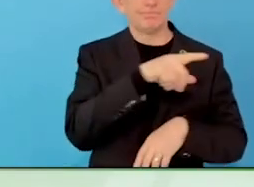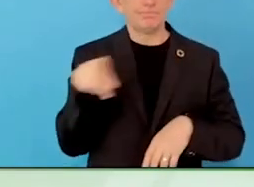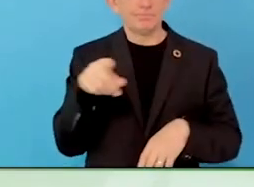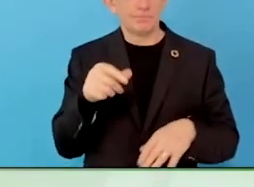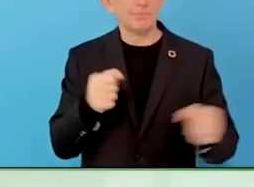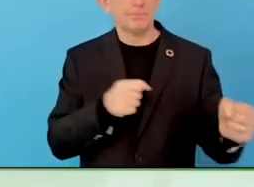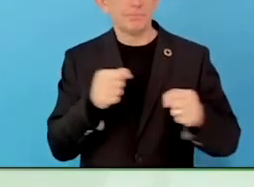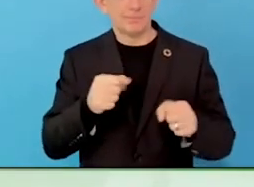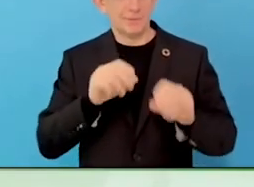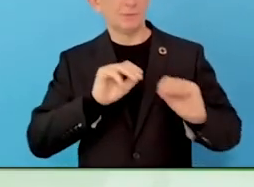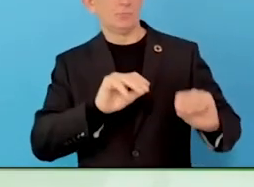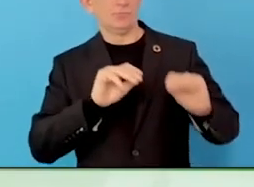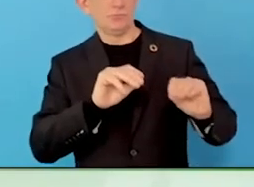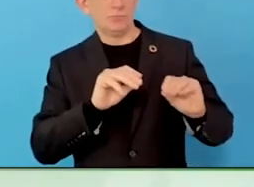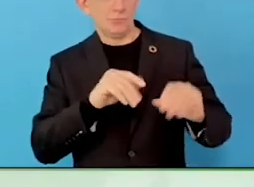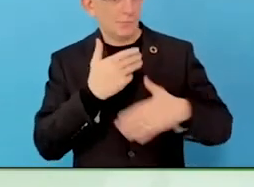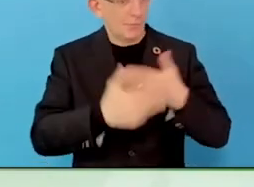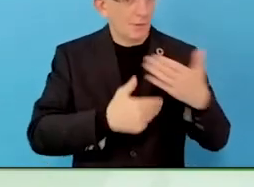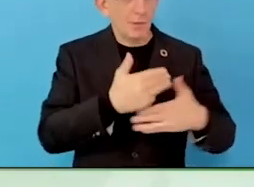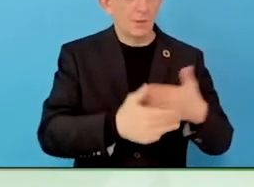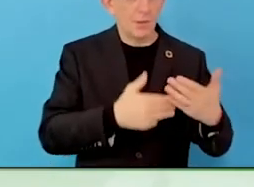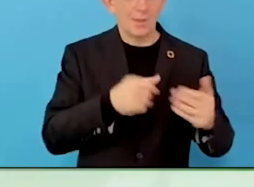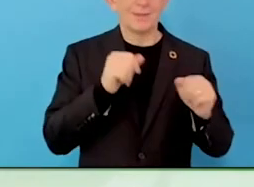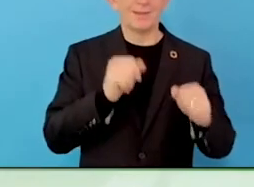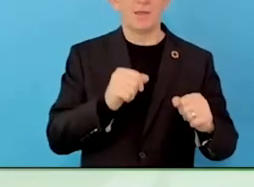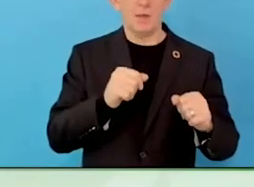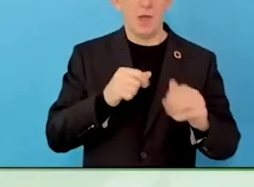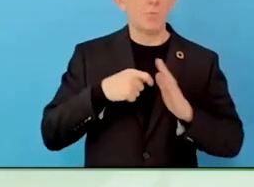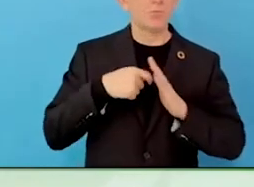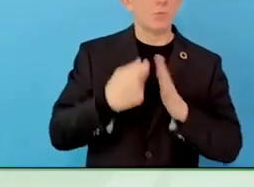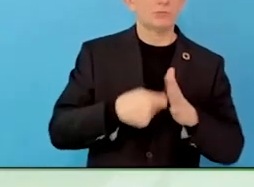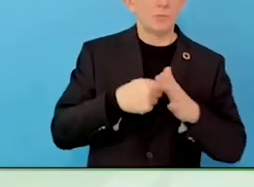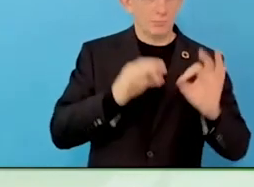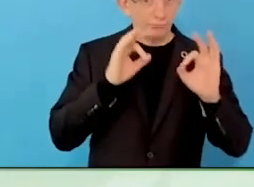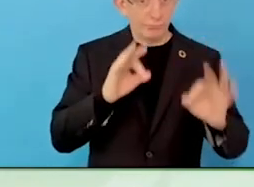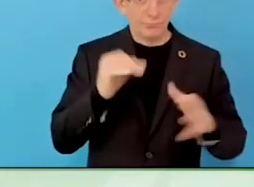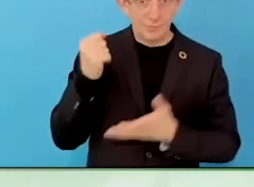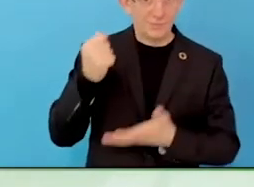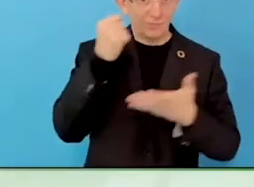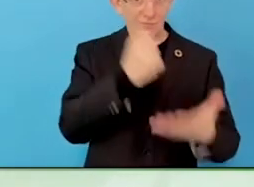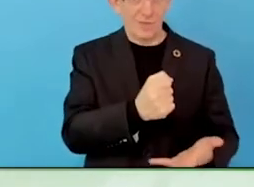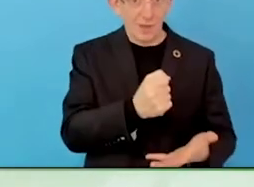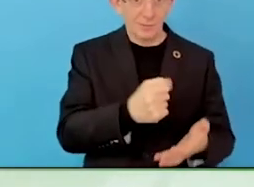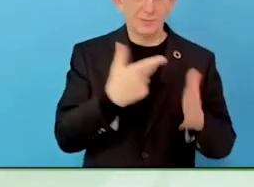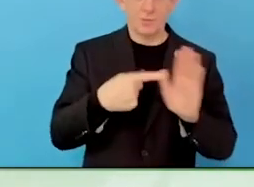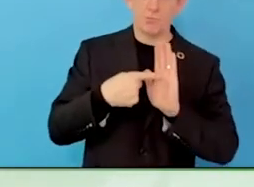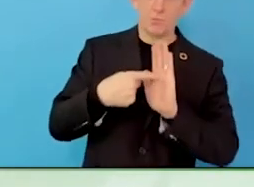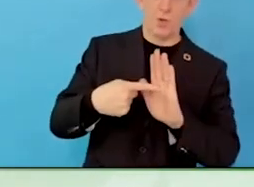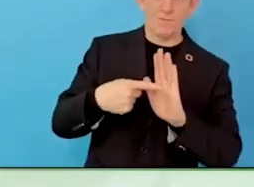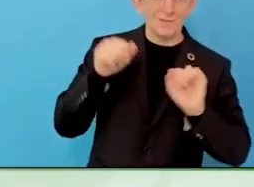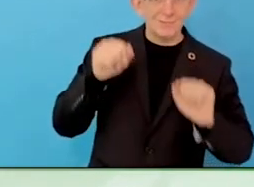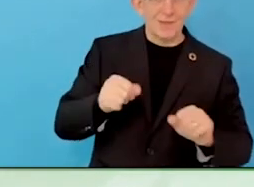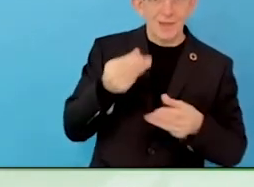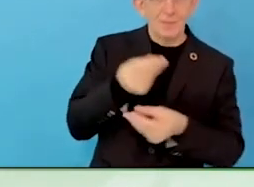the problem is not the employer, it is failing both the employer and the disabled jobseeker.